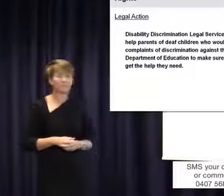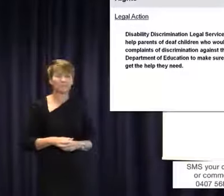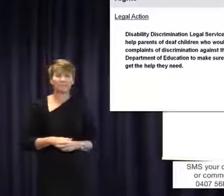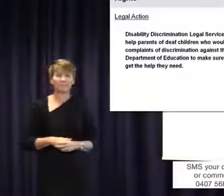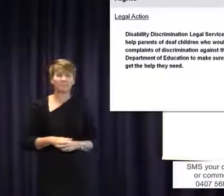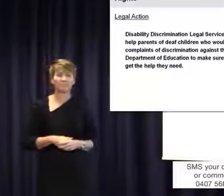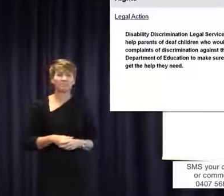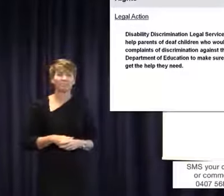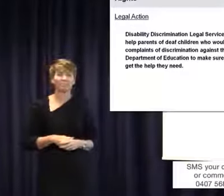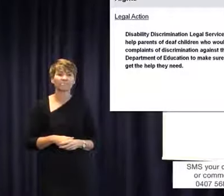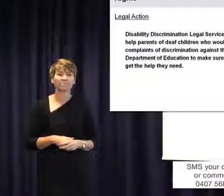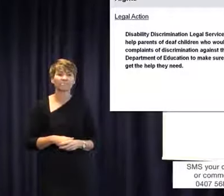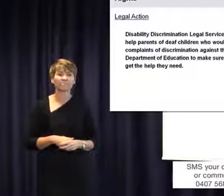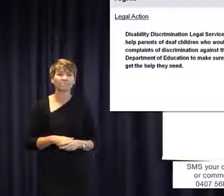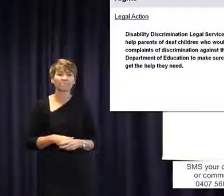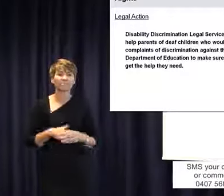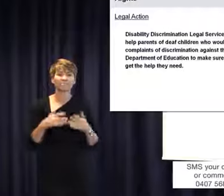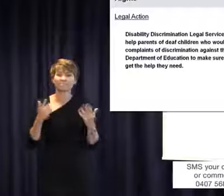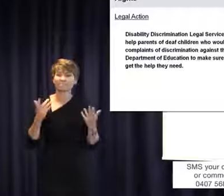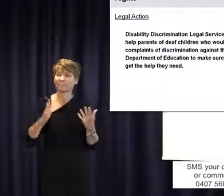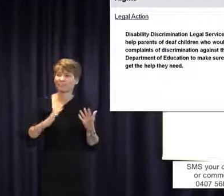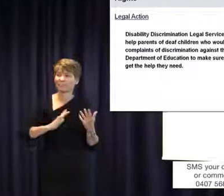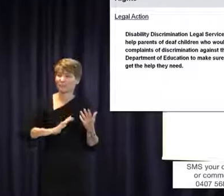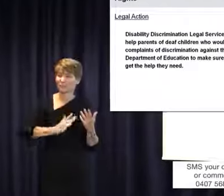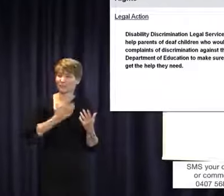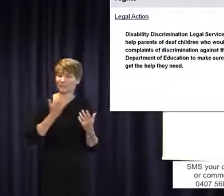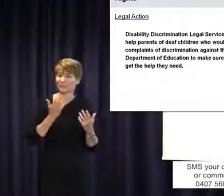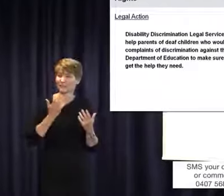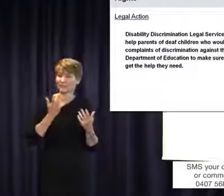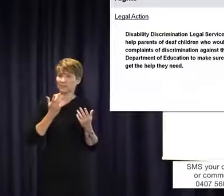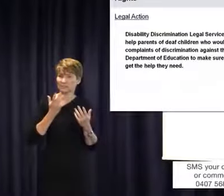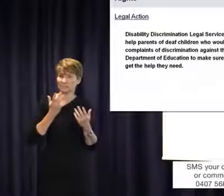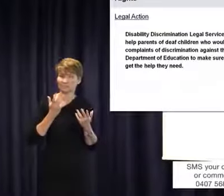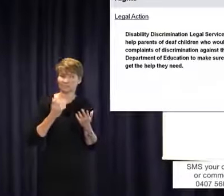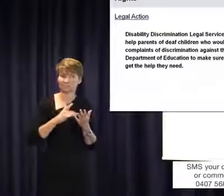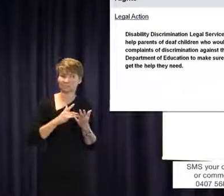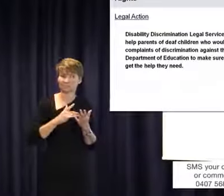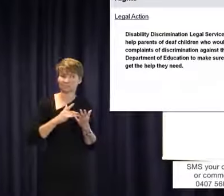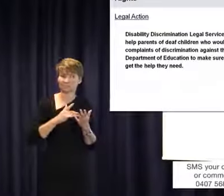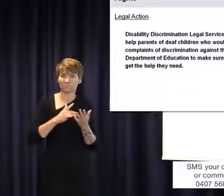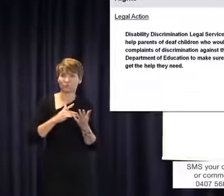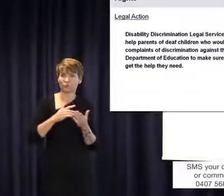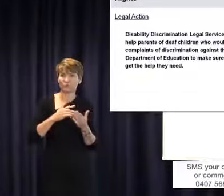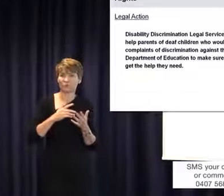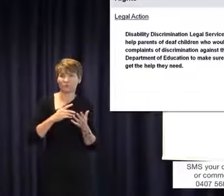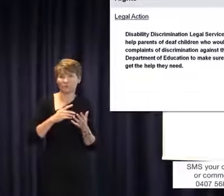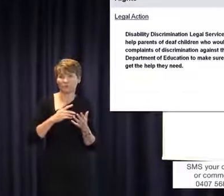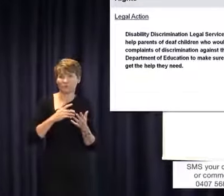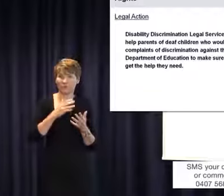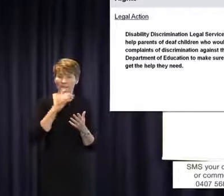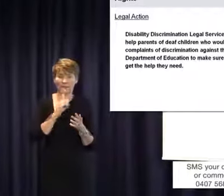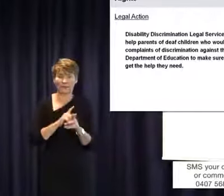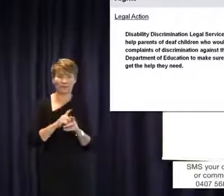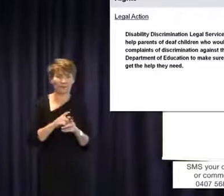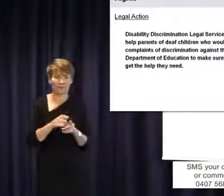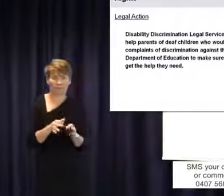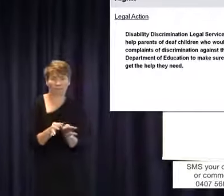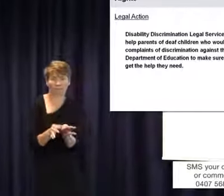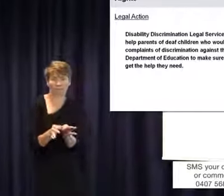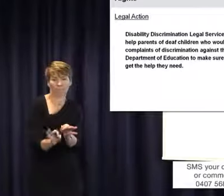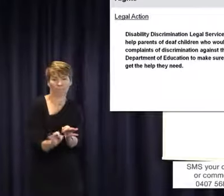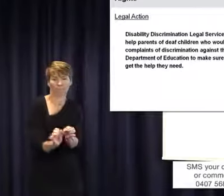am interested in doing is encouraging you some might say inciting you to really think